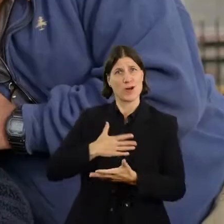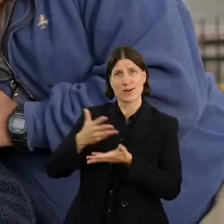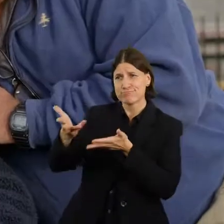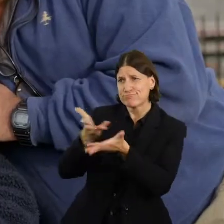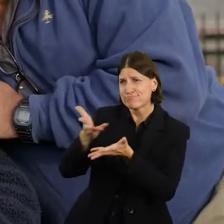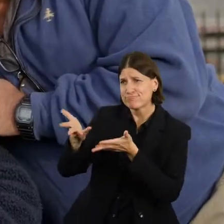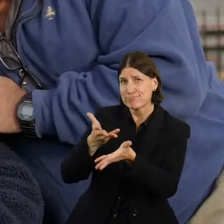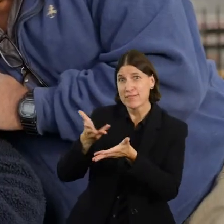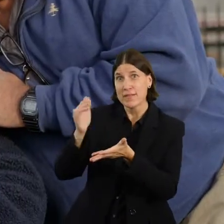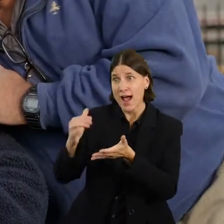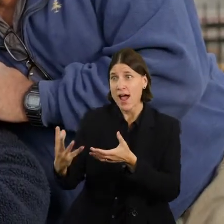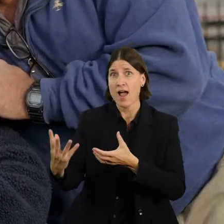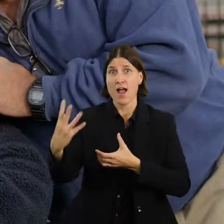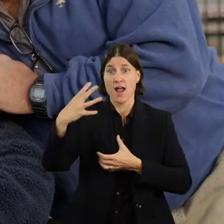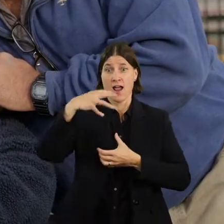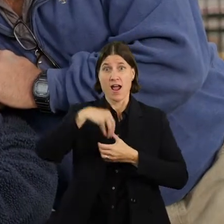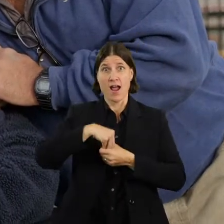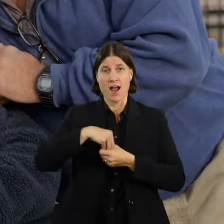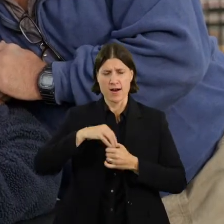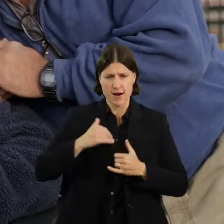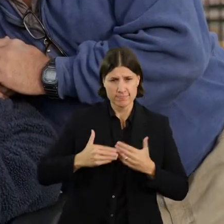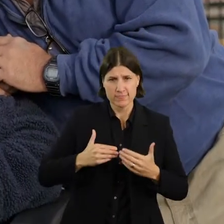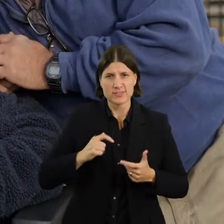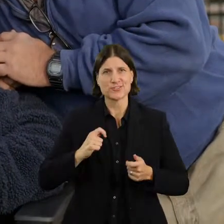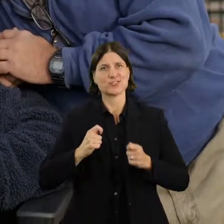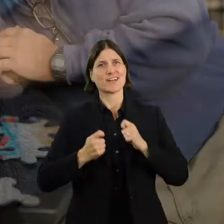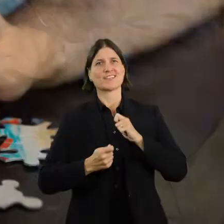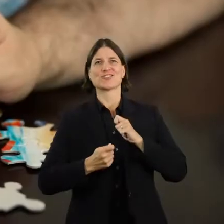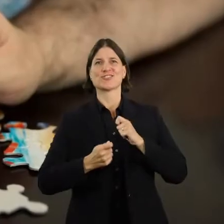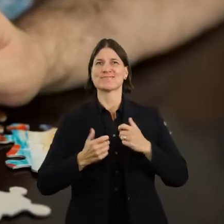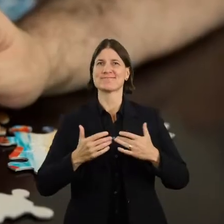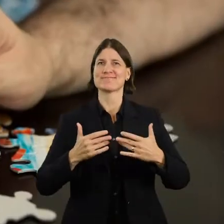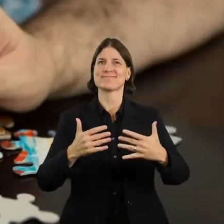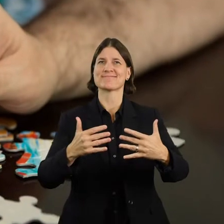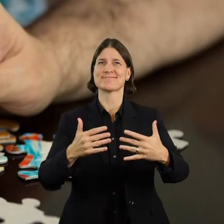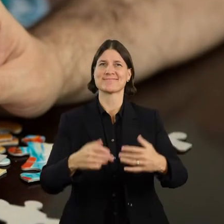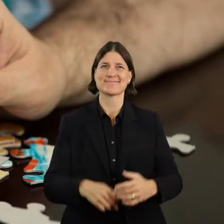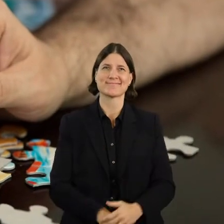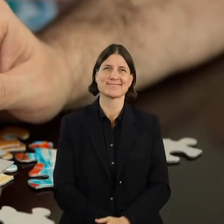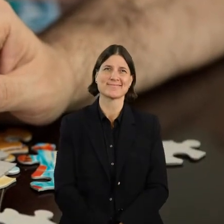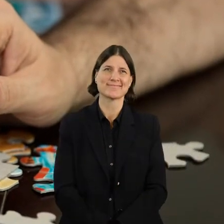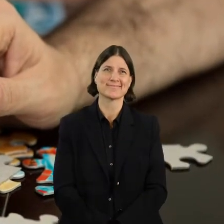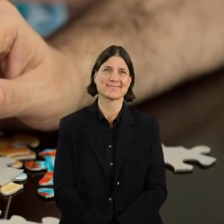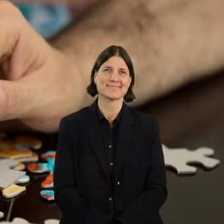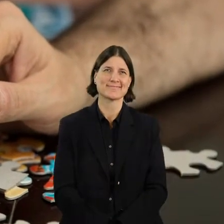to enjoy the experience of getting to know that person, and to be open to being changed by them.